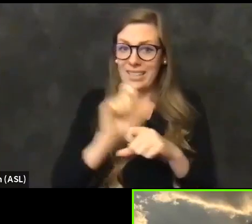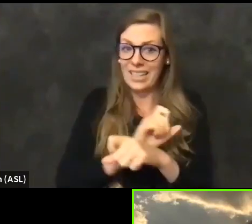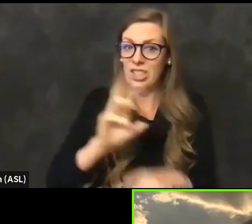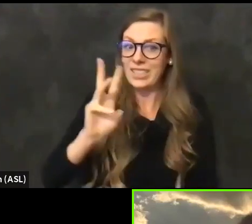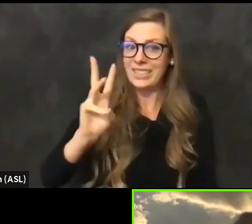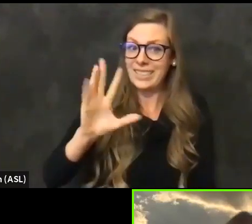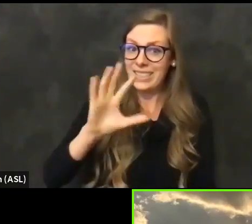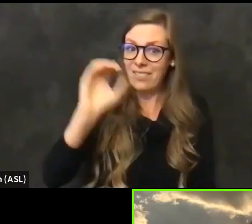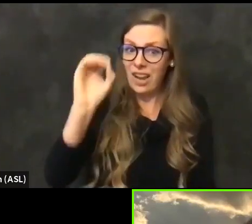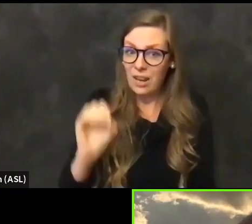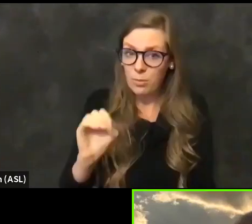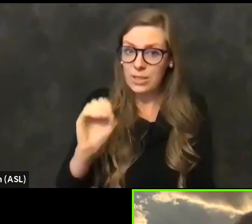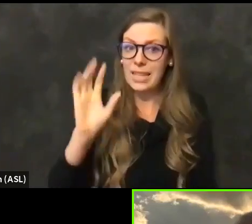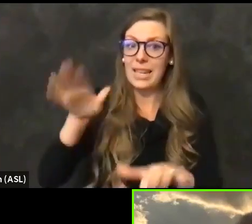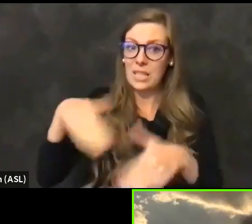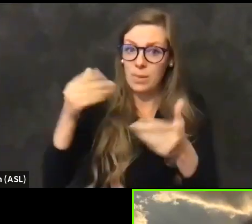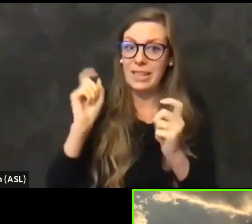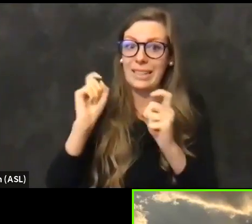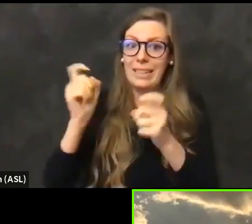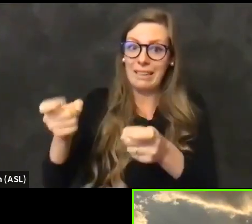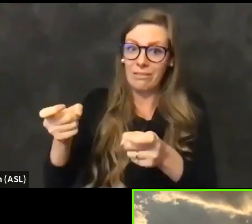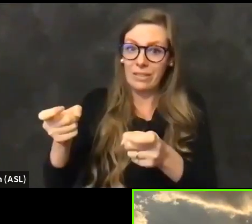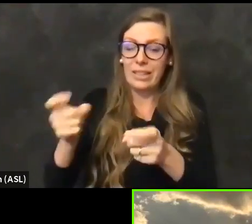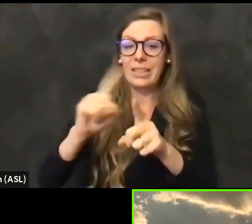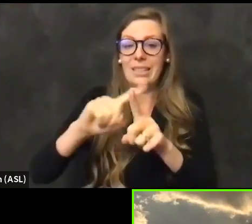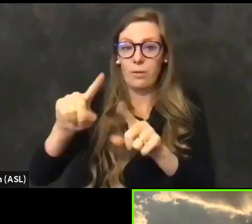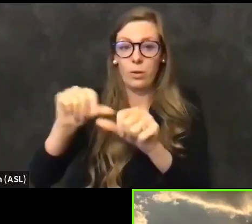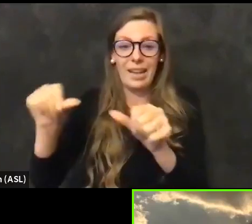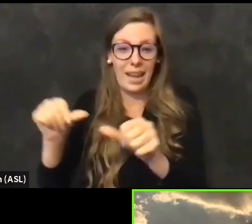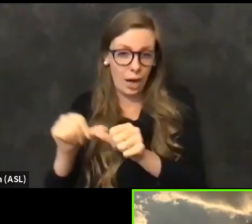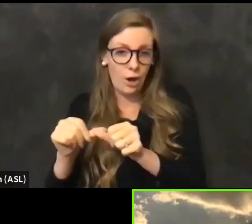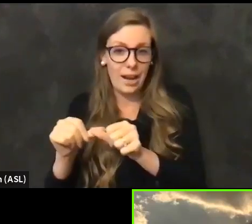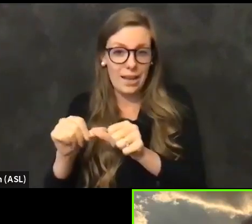And here's where it is in different areas. And the data system was not good.